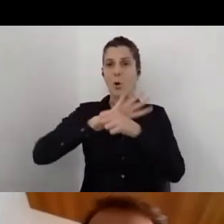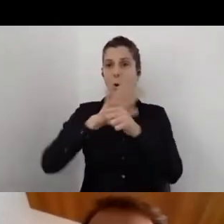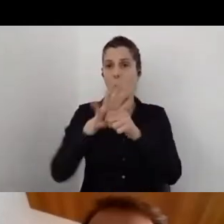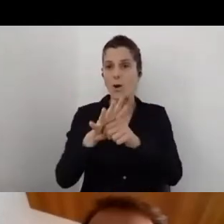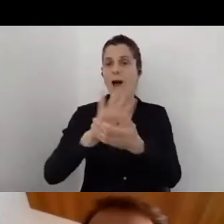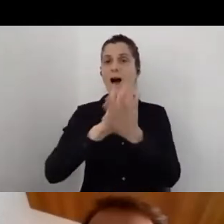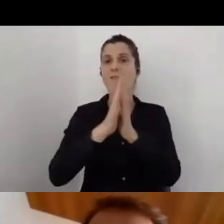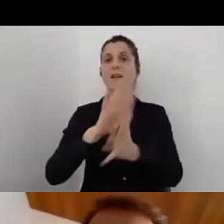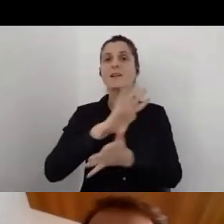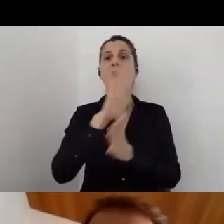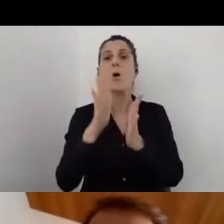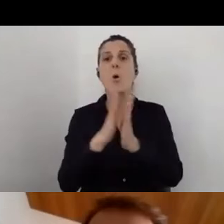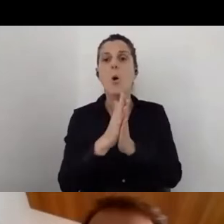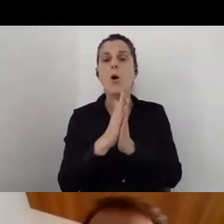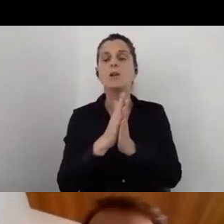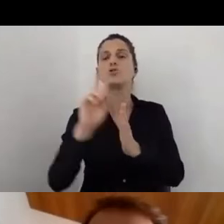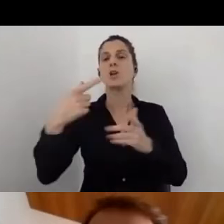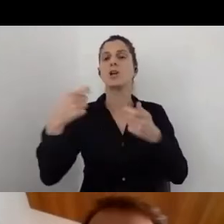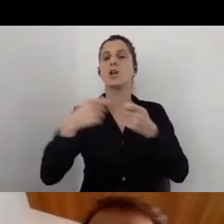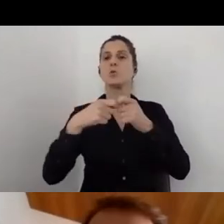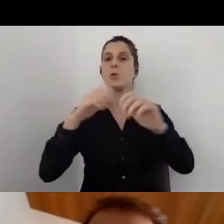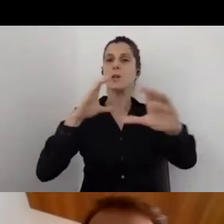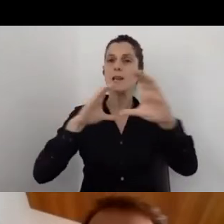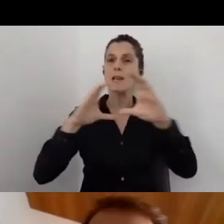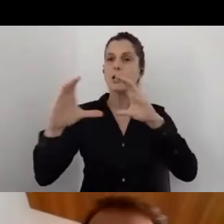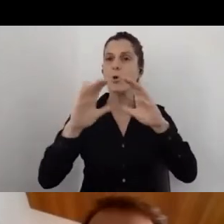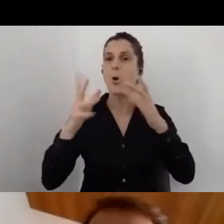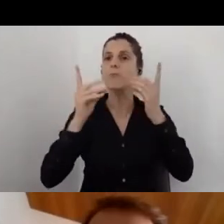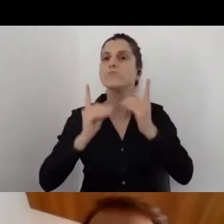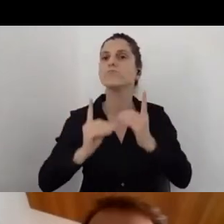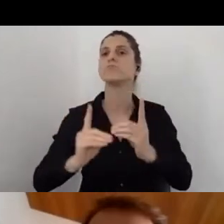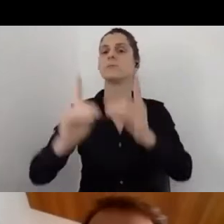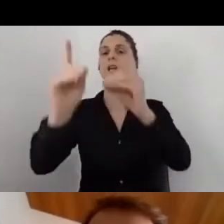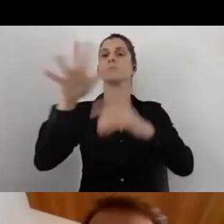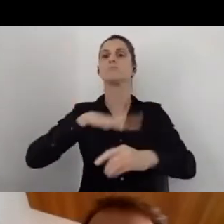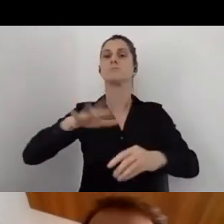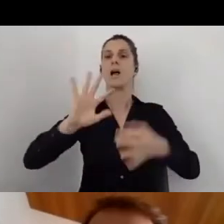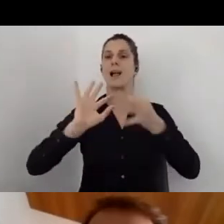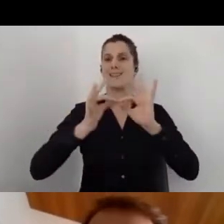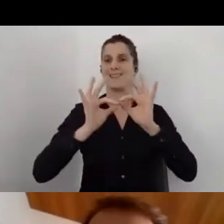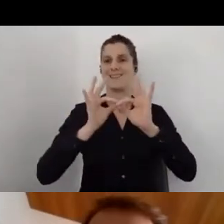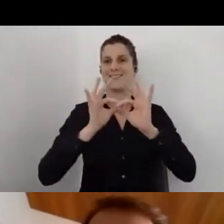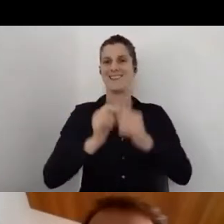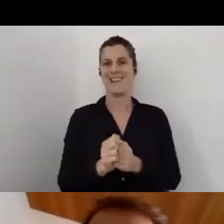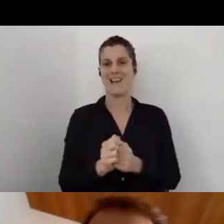communication via the digital system, via the Internet.